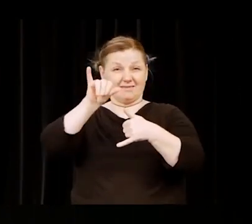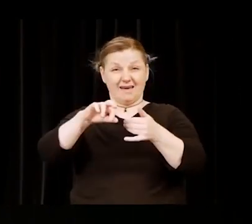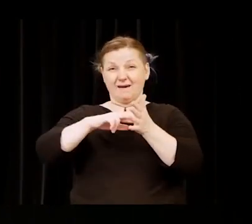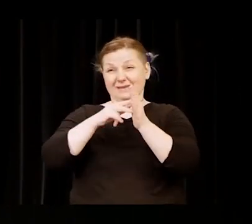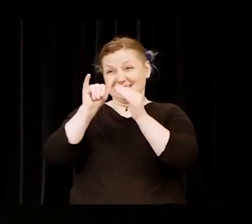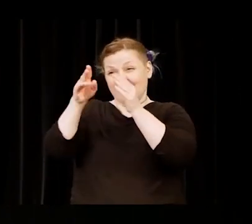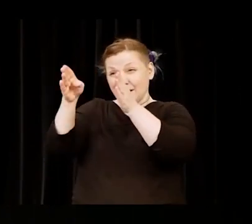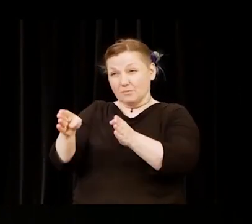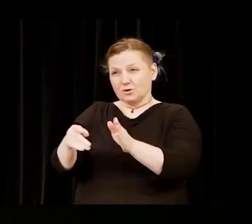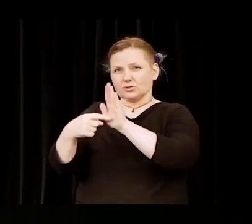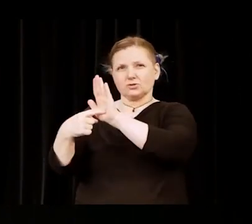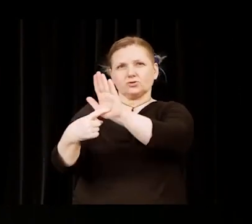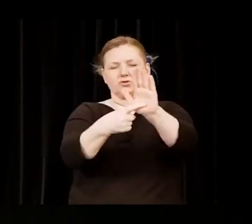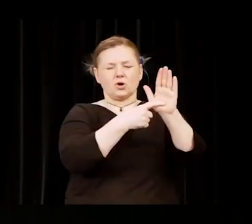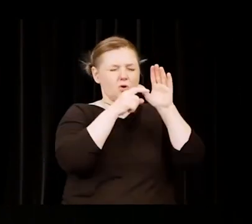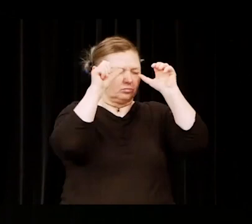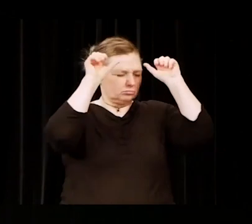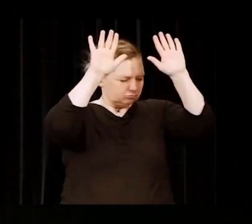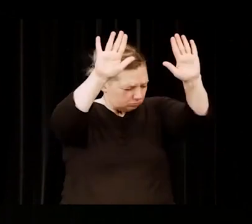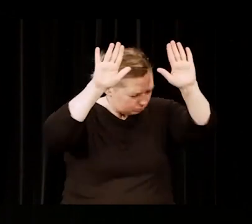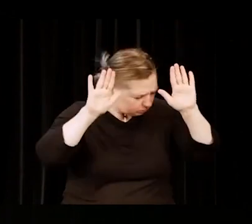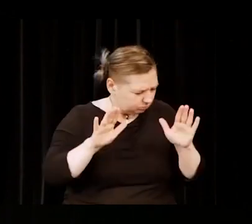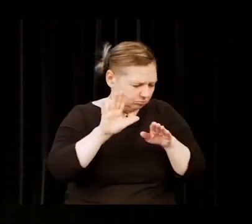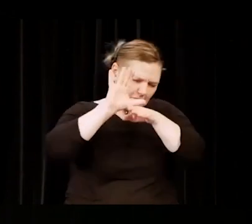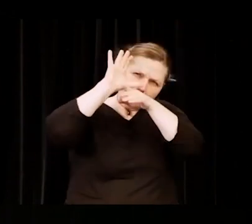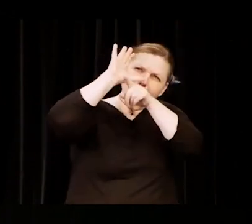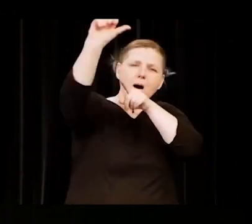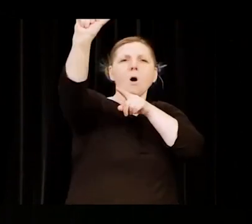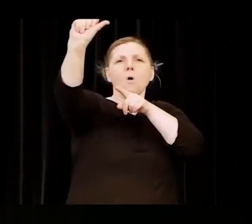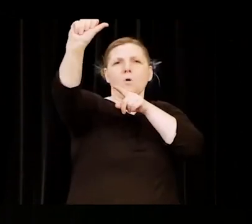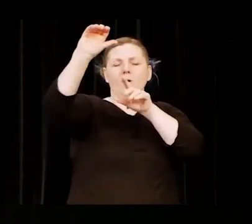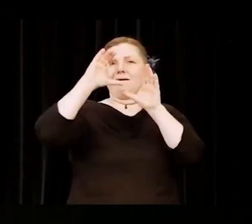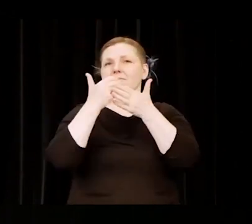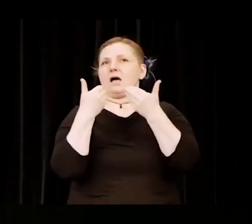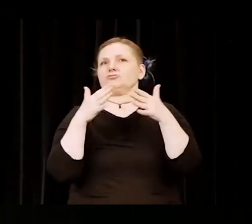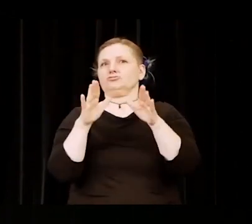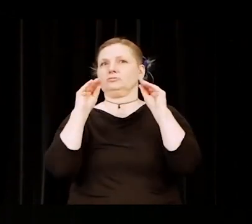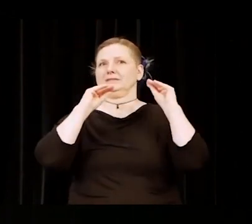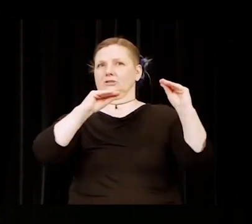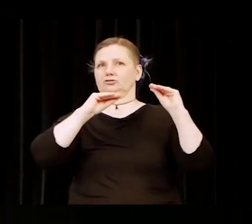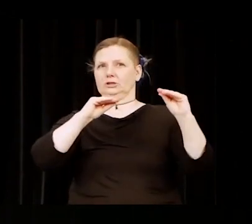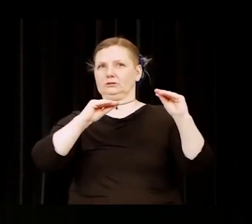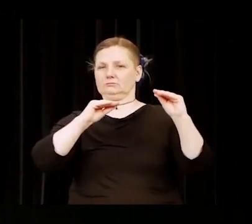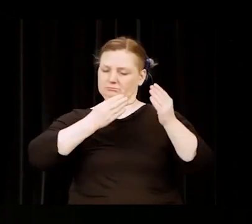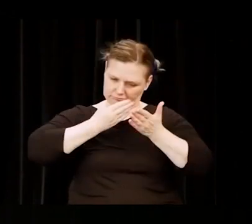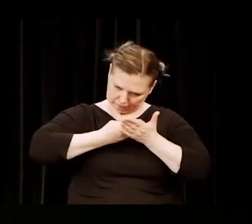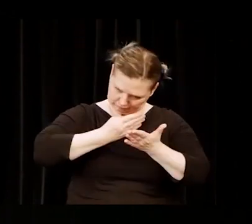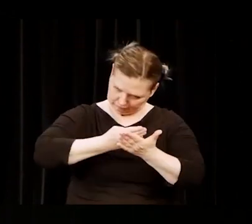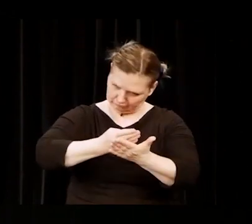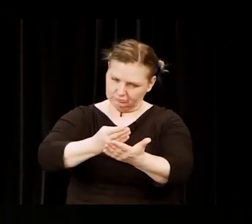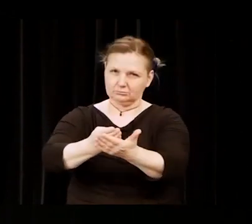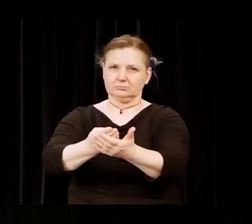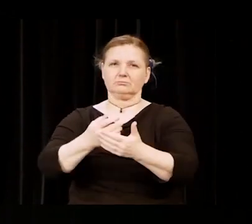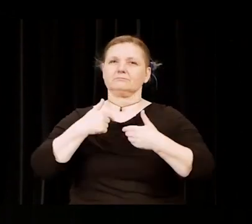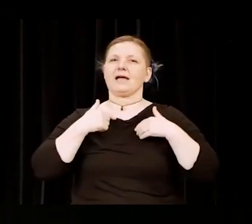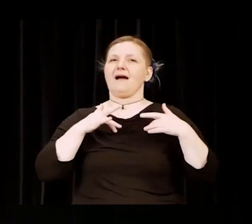associated with outstanding classroom teaching. It is my honor to introduce the 2020